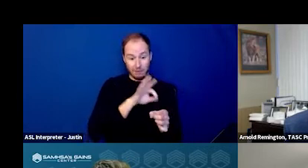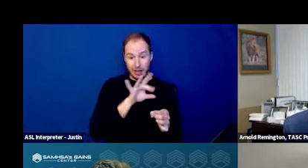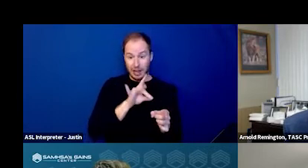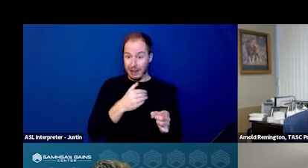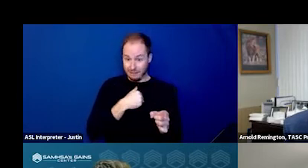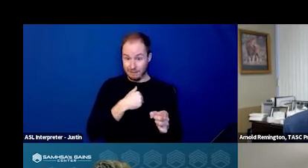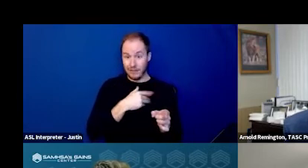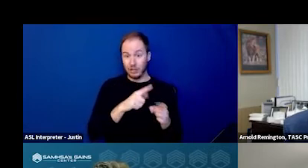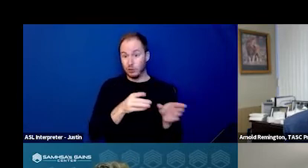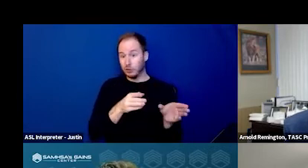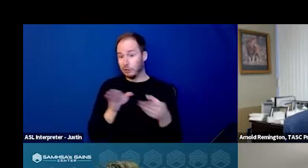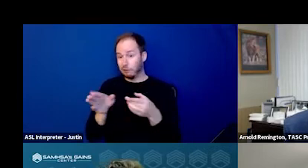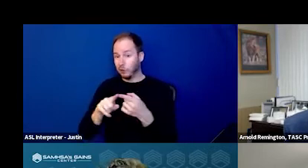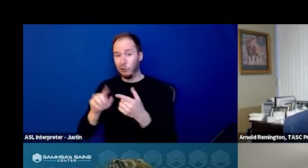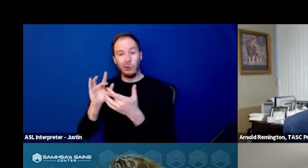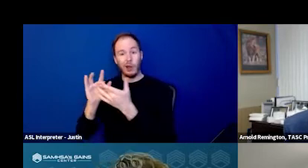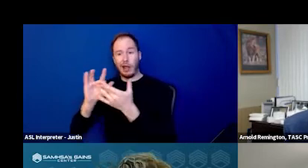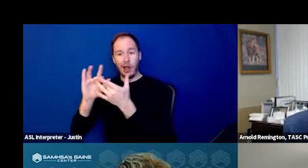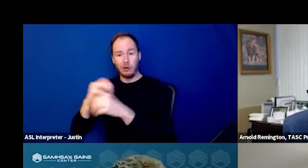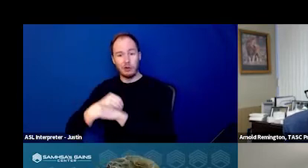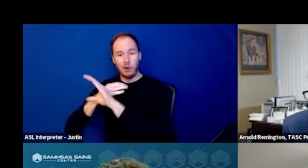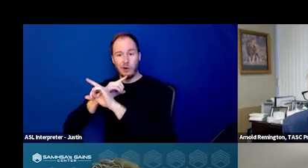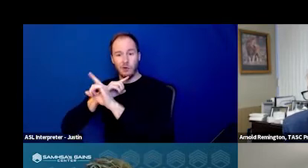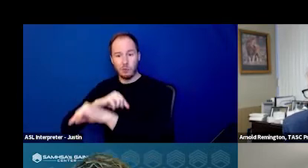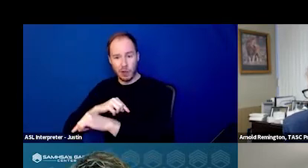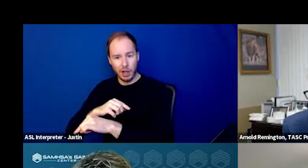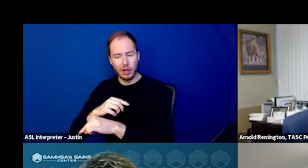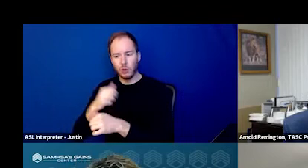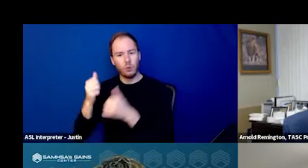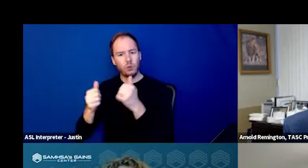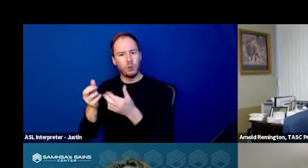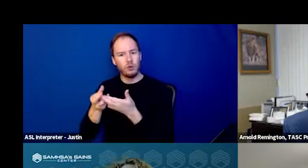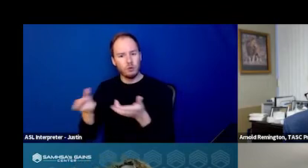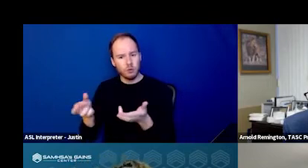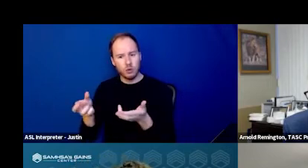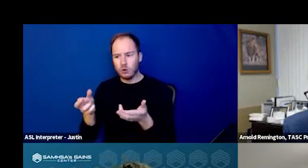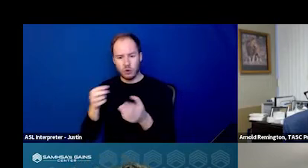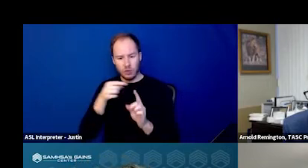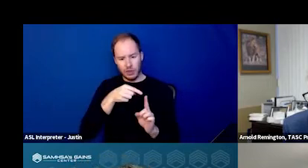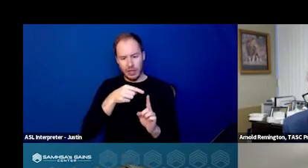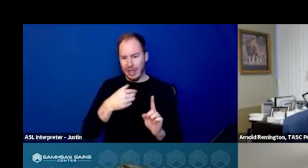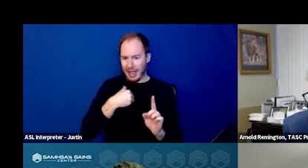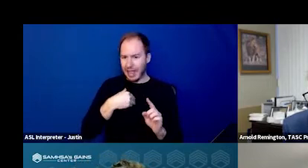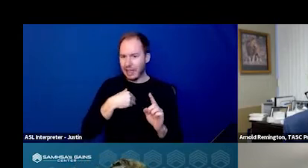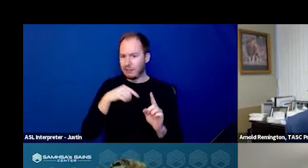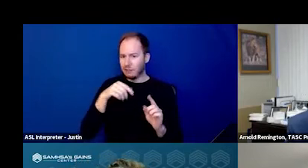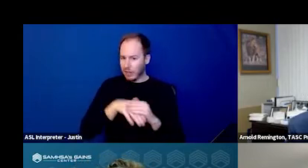to an outreach crisis response, what resources does that crisis team have access to in order